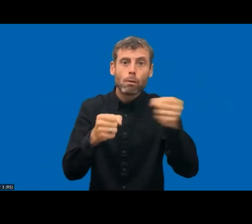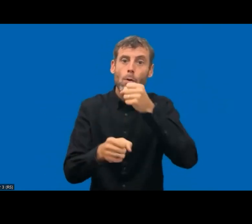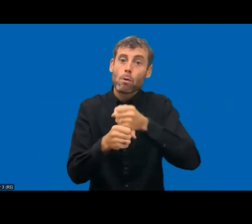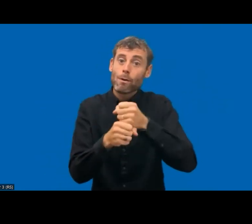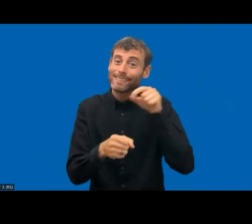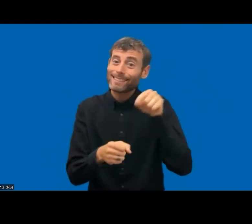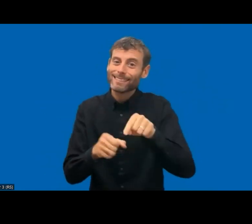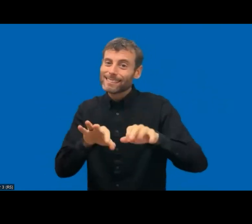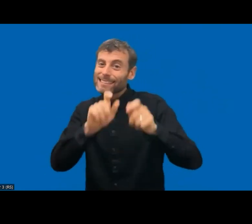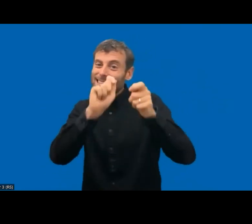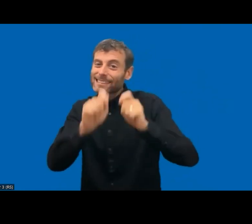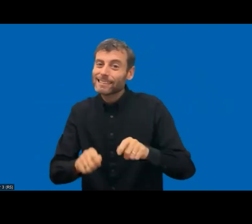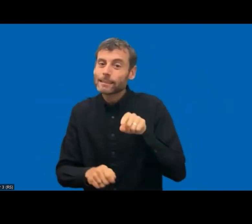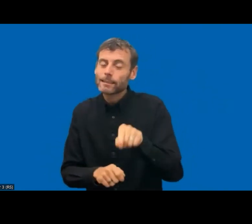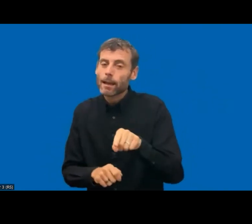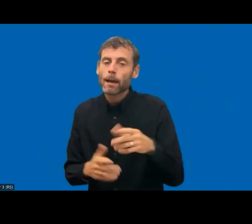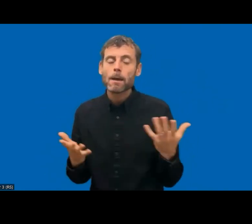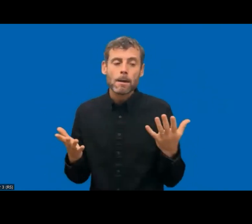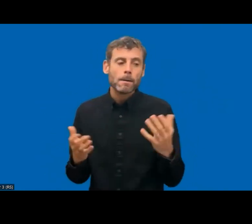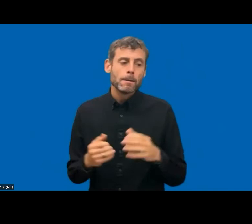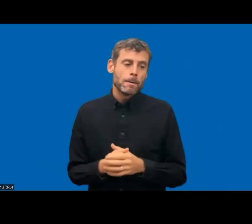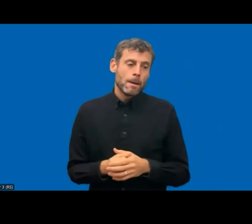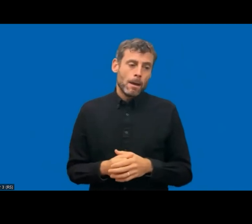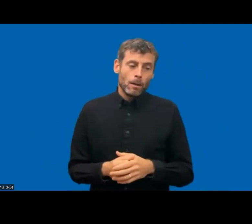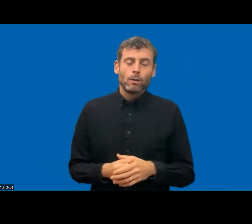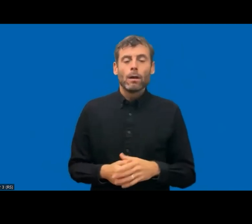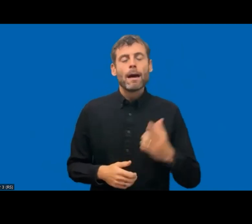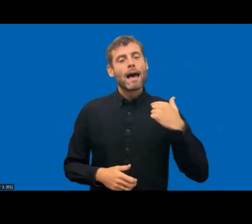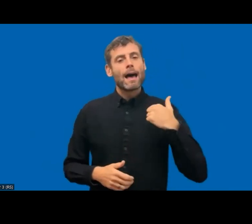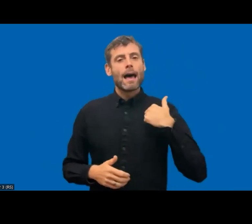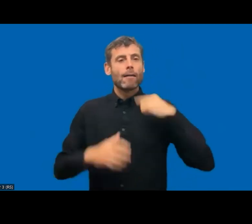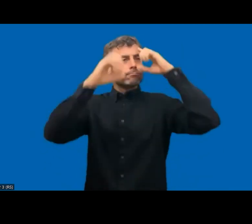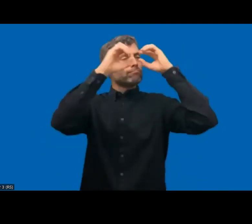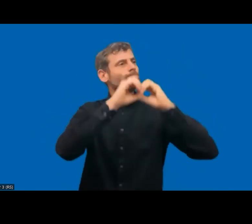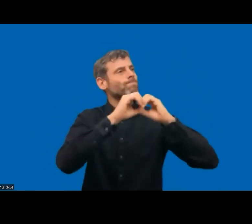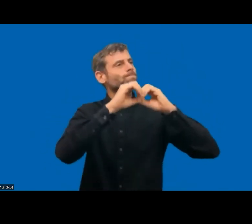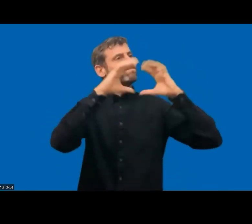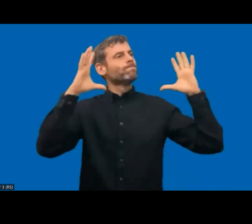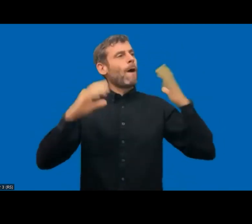on ensuring the current directive is well understood and well implemented at national